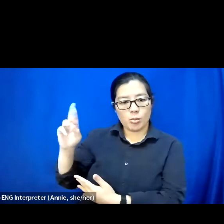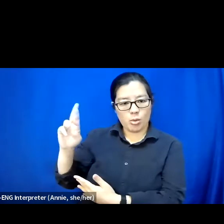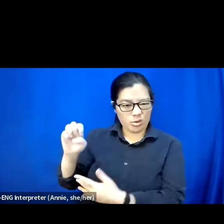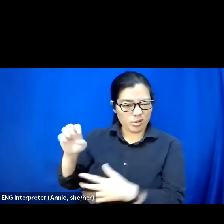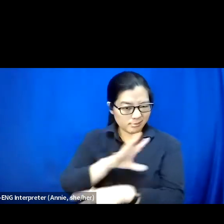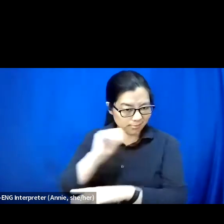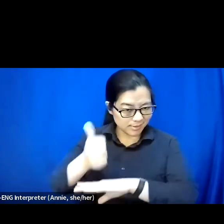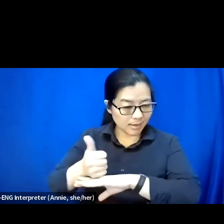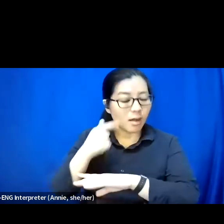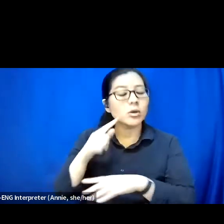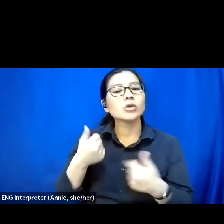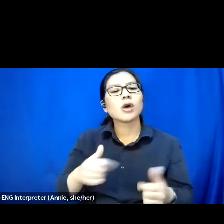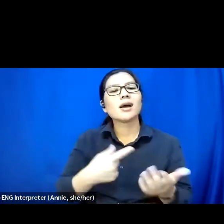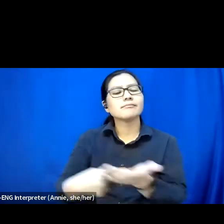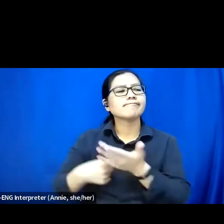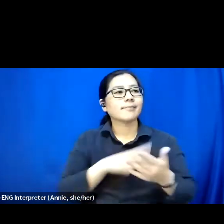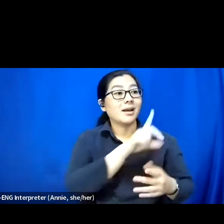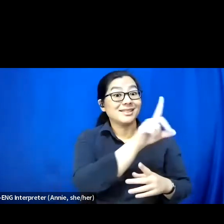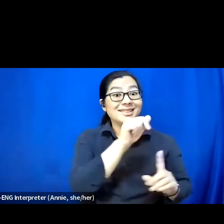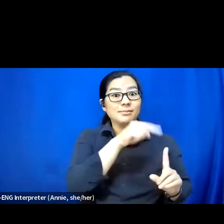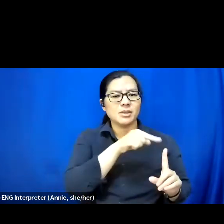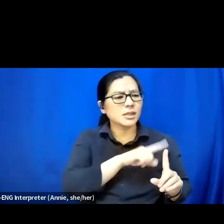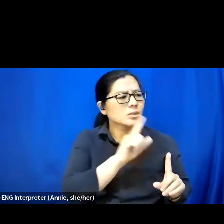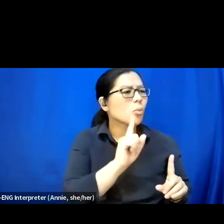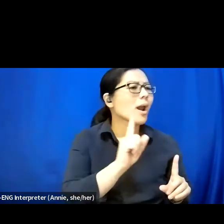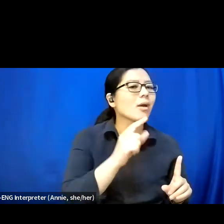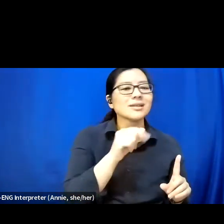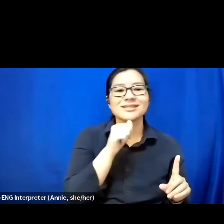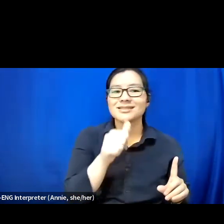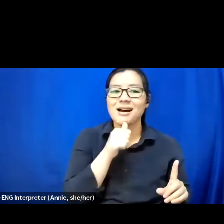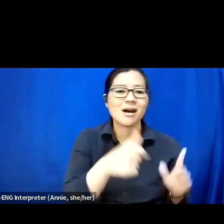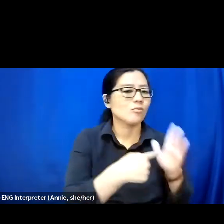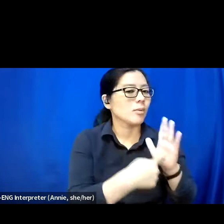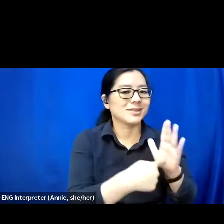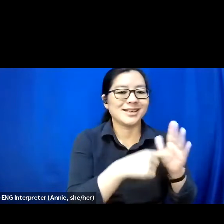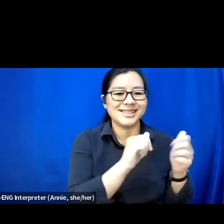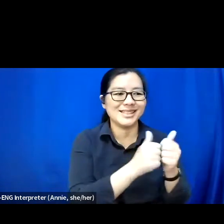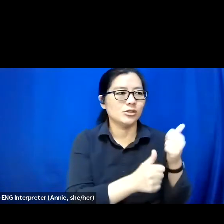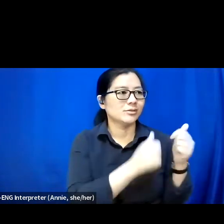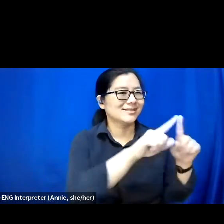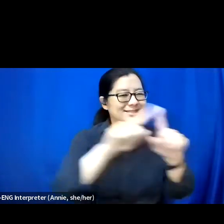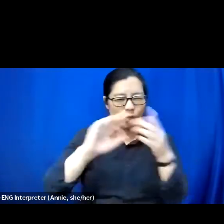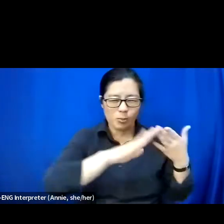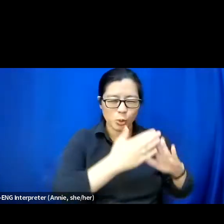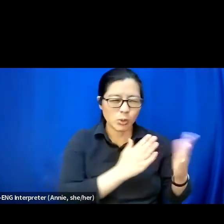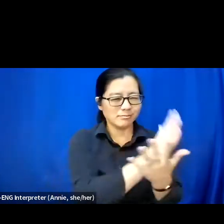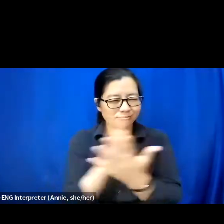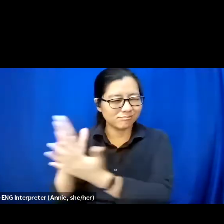about places where a disability is under-represented, or that we maybe don't talk about the influence that disability expertise brings.